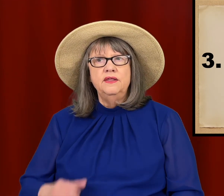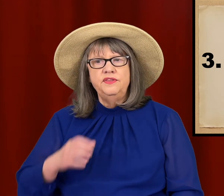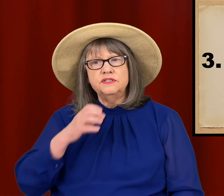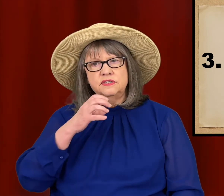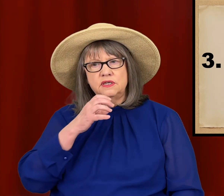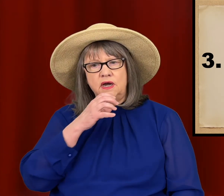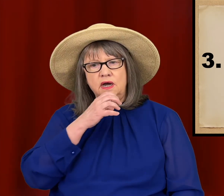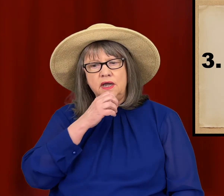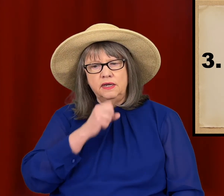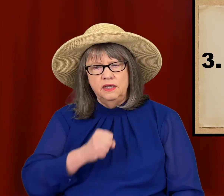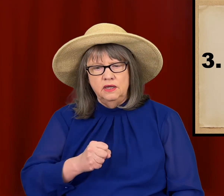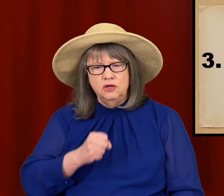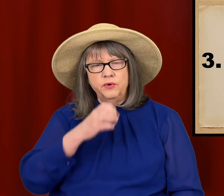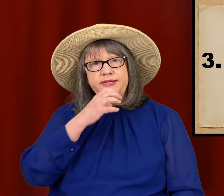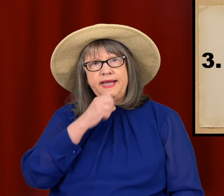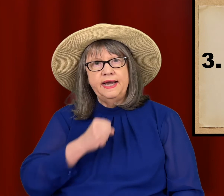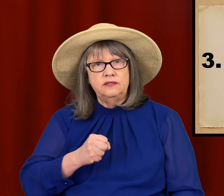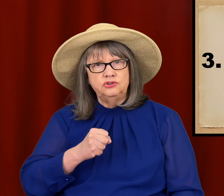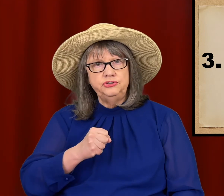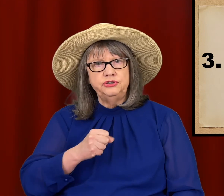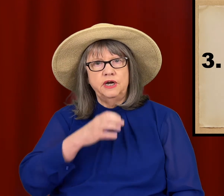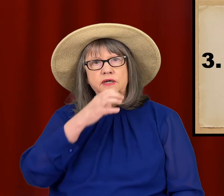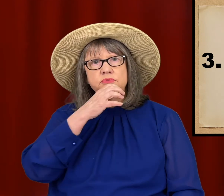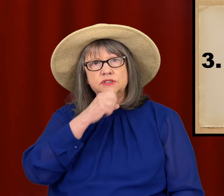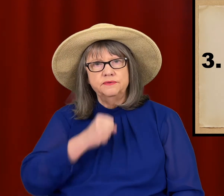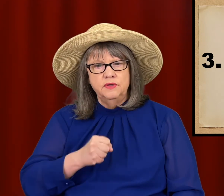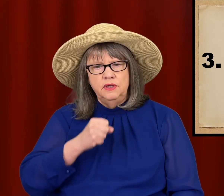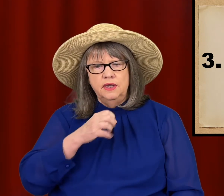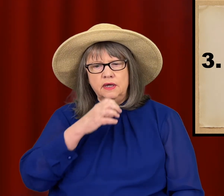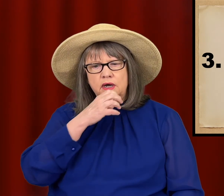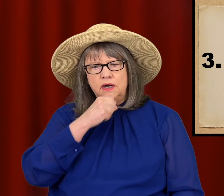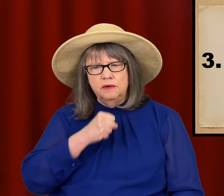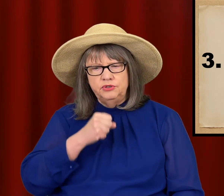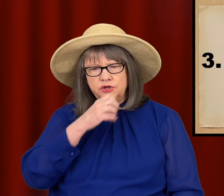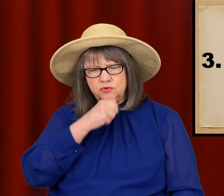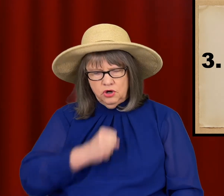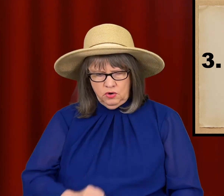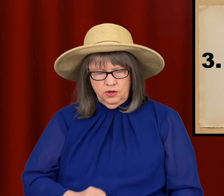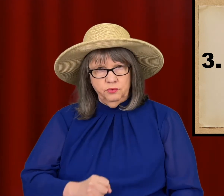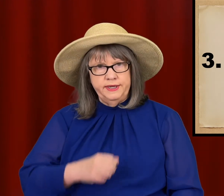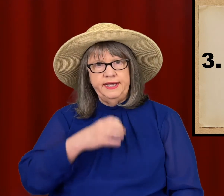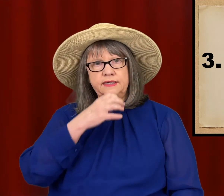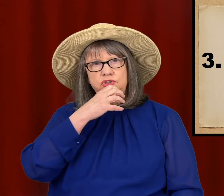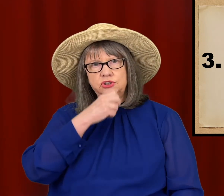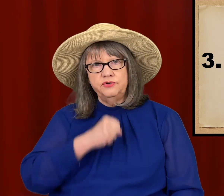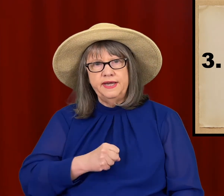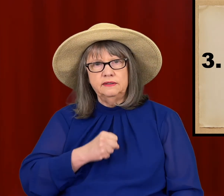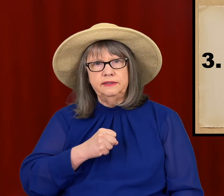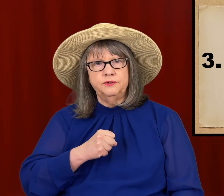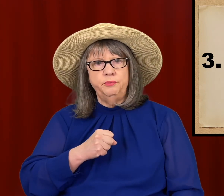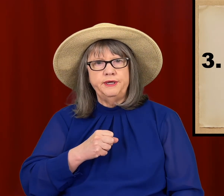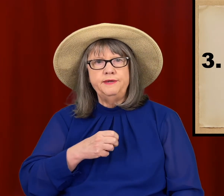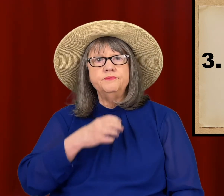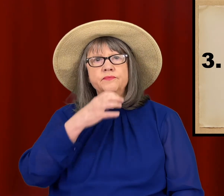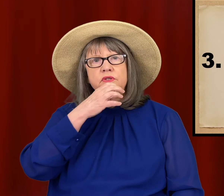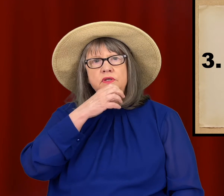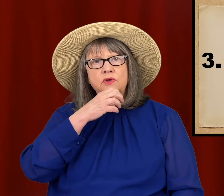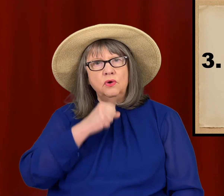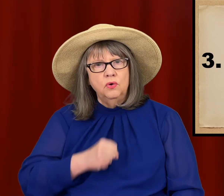this sign going down two times. Don't go all the way down, just go down a little bit.